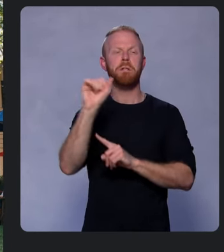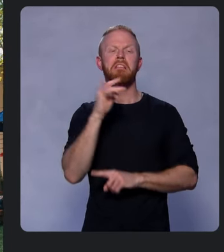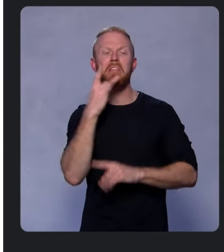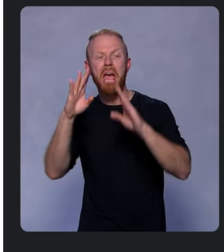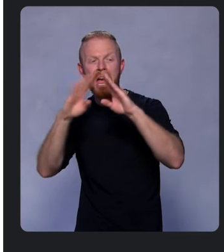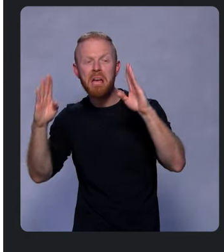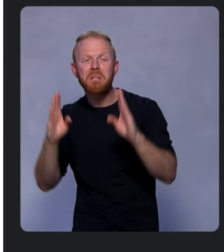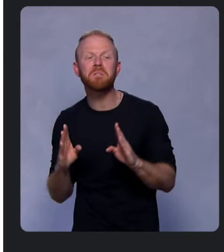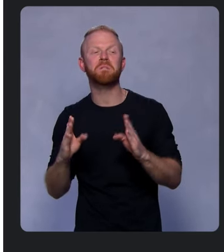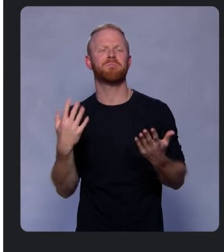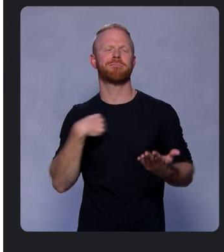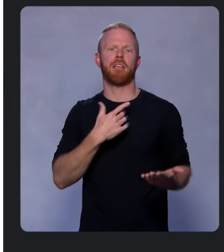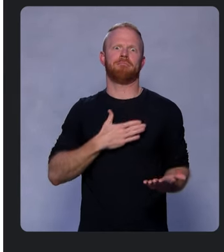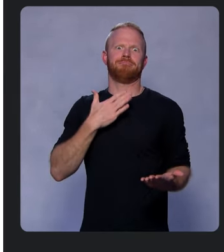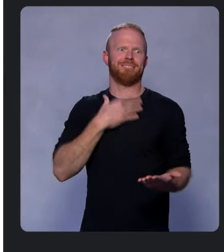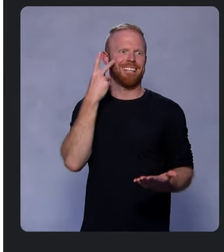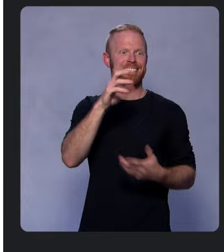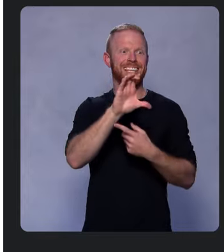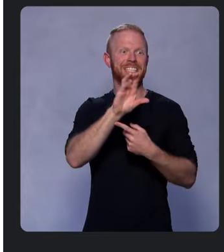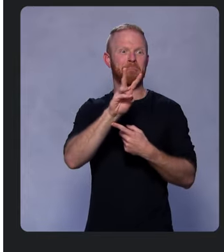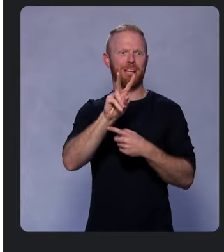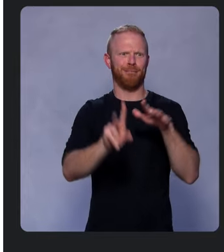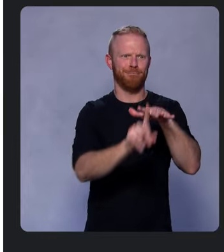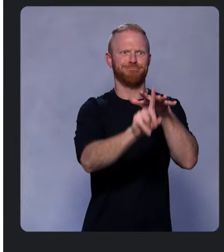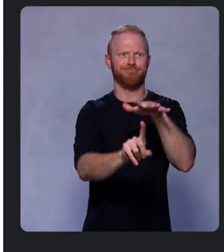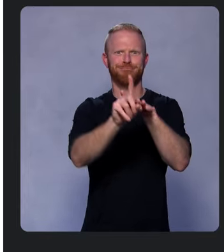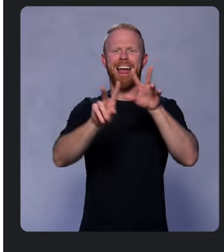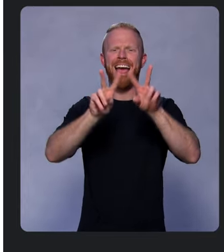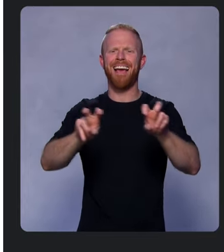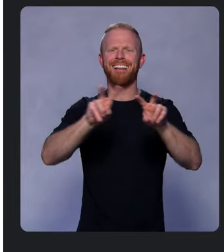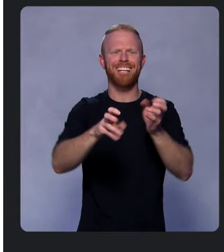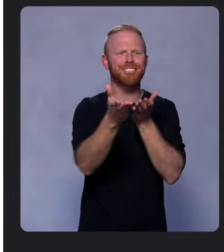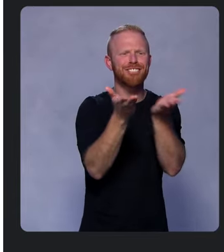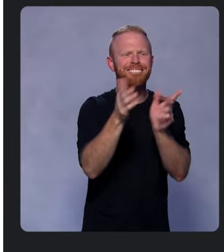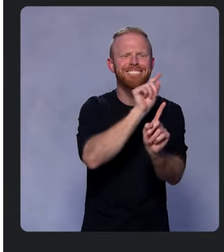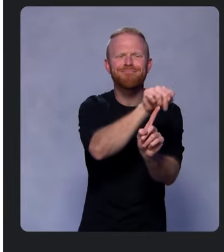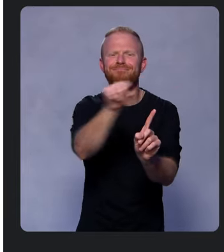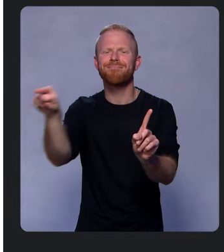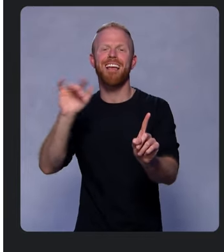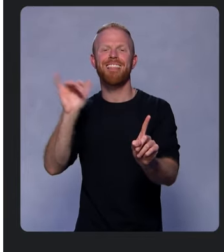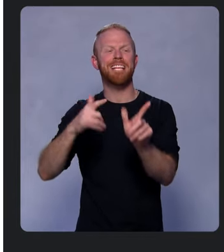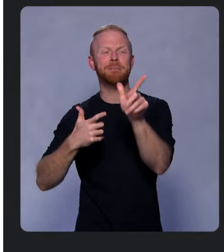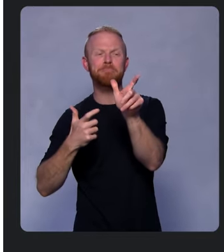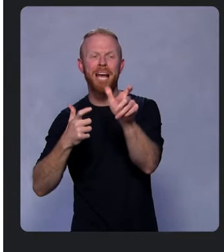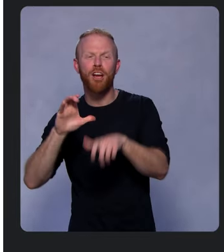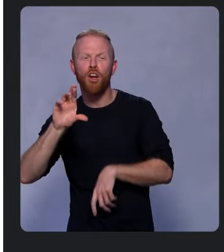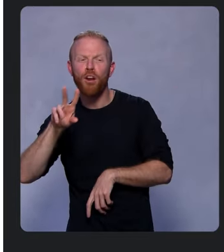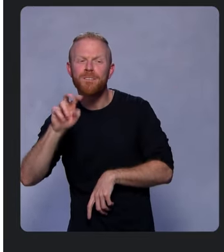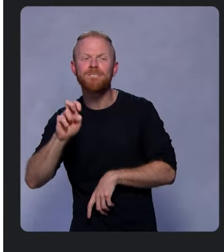and we’re happy to see Core Web Vitals appear in analytic services like SpeedCurve and on CMS platforms like WiX.